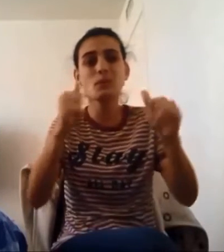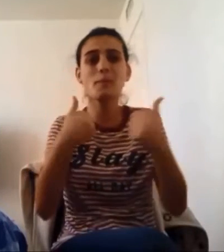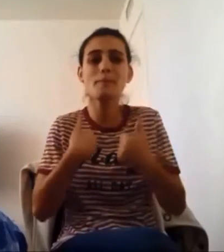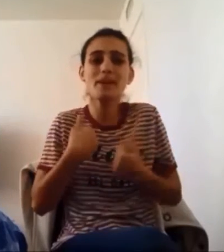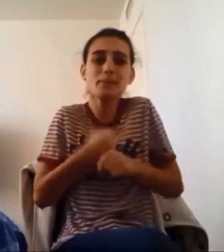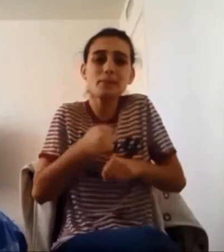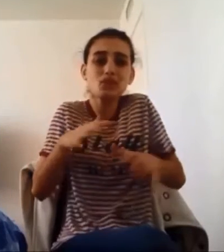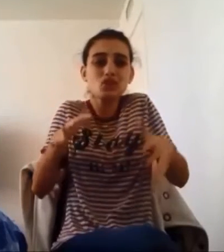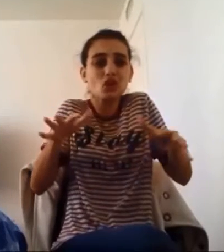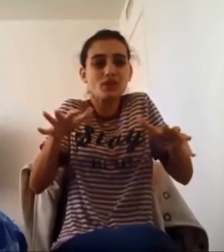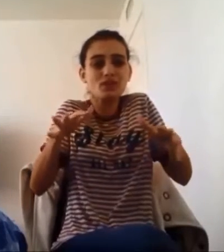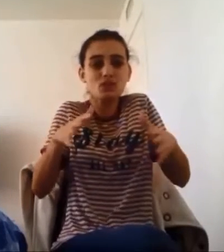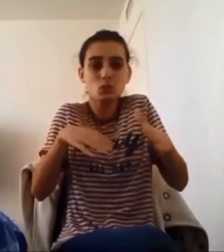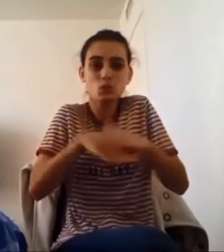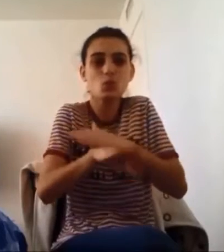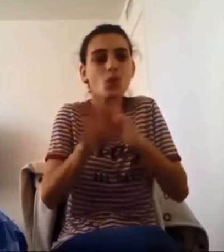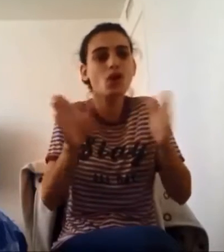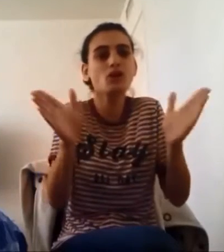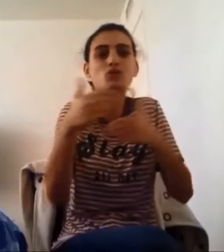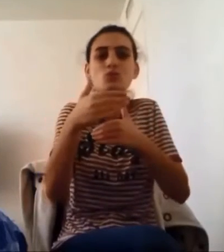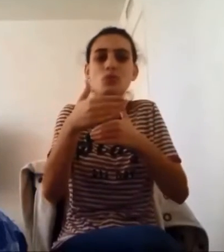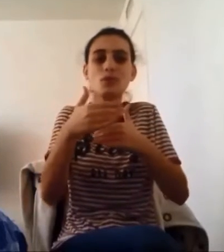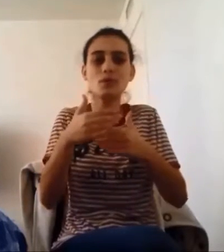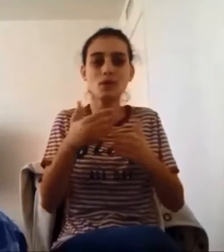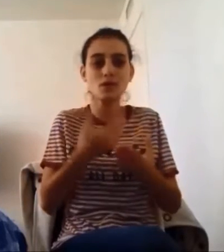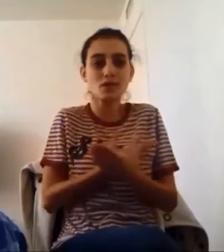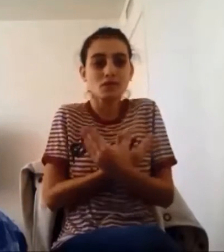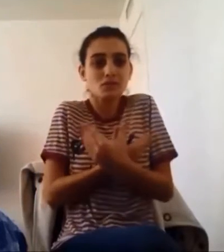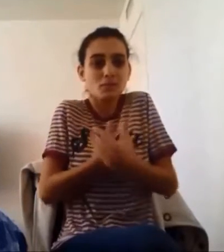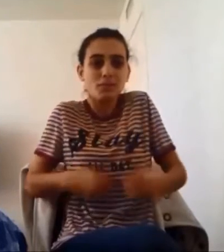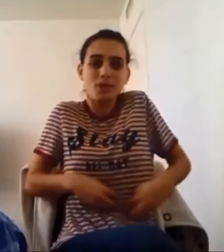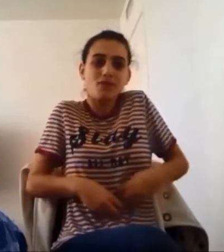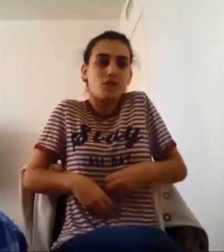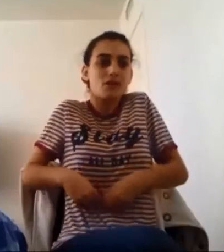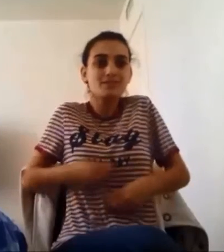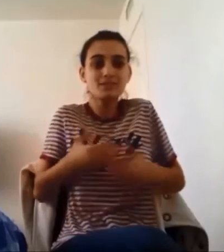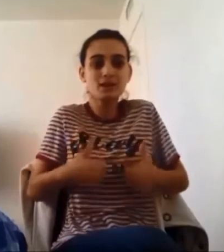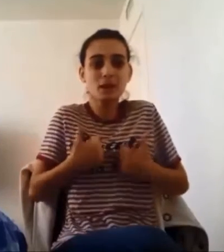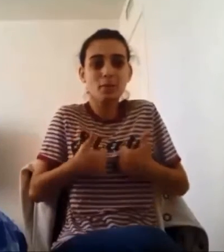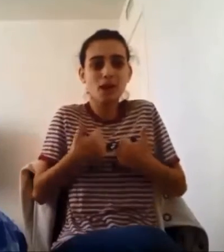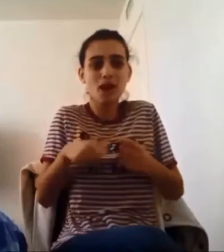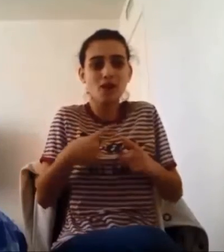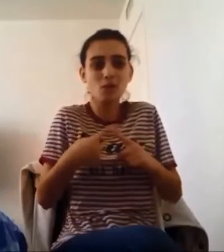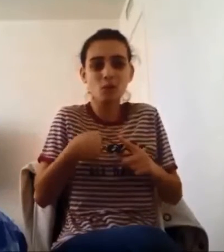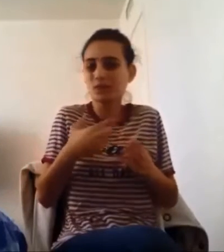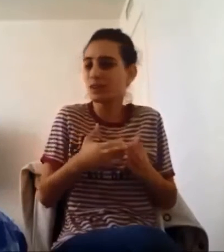You still make me nervous when you walk in the room Them butterflies, they come alive when